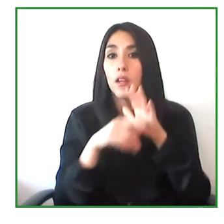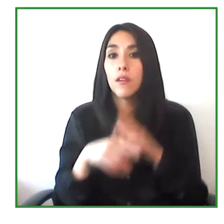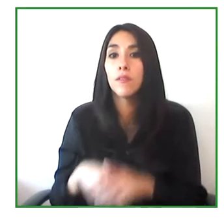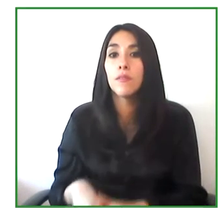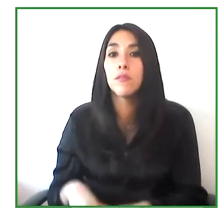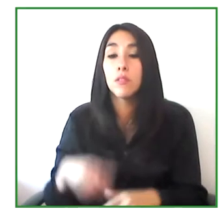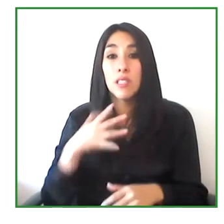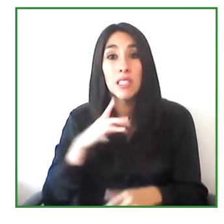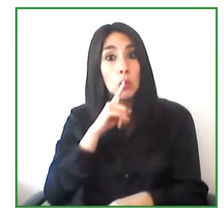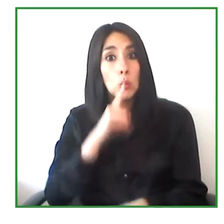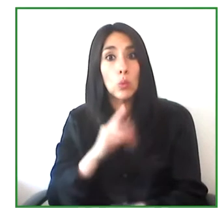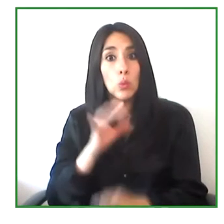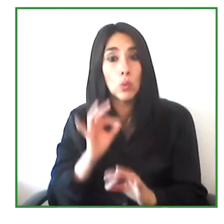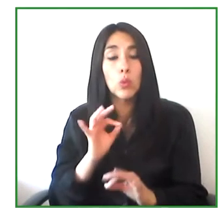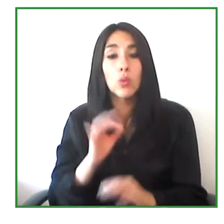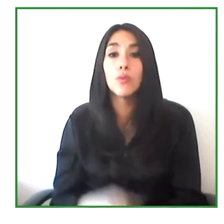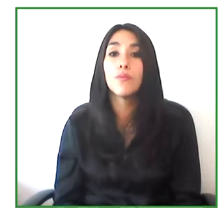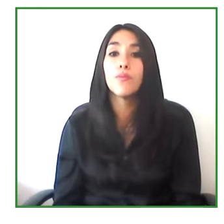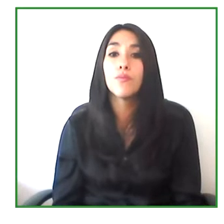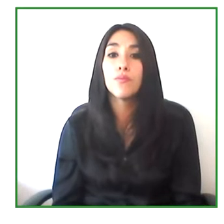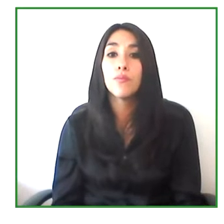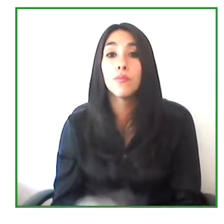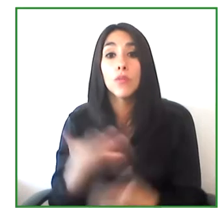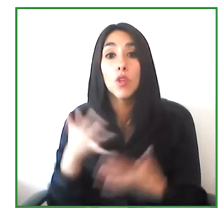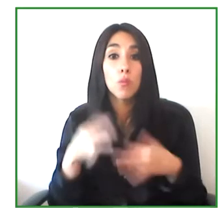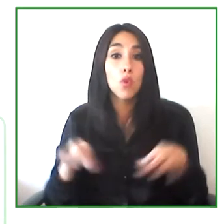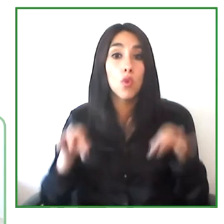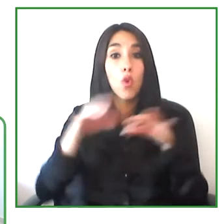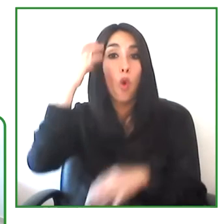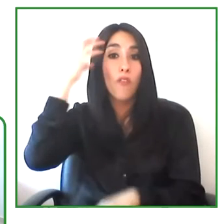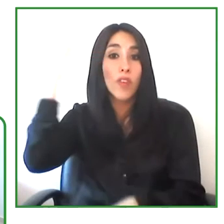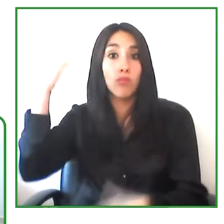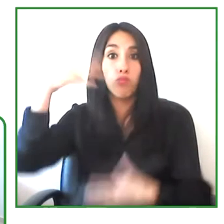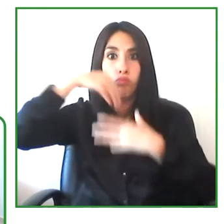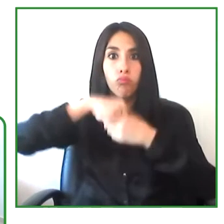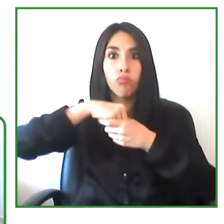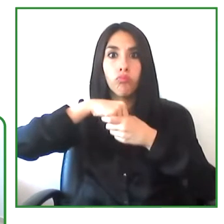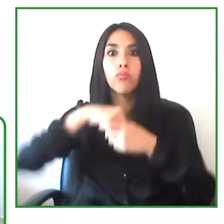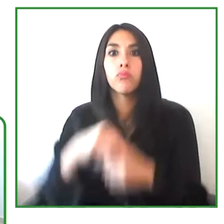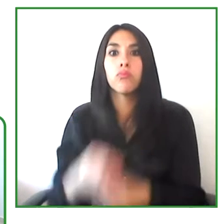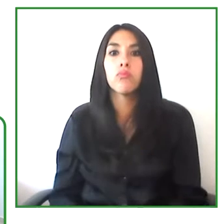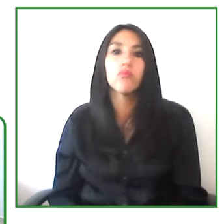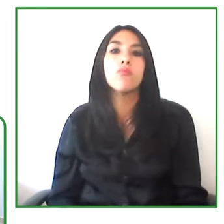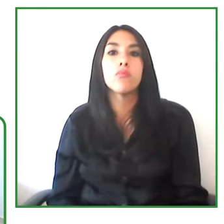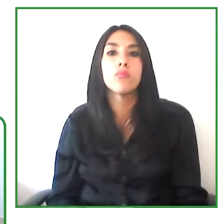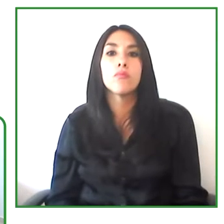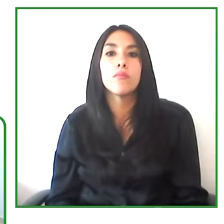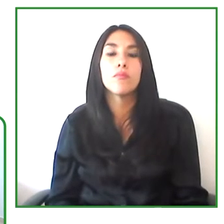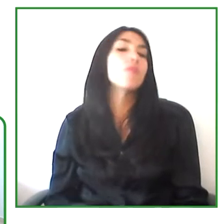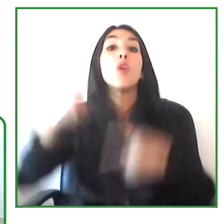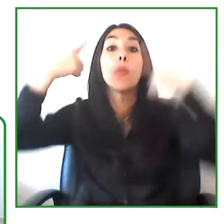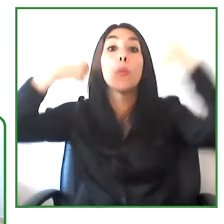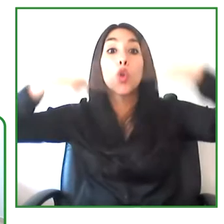So it's very important that the Government takes this into consideration if they want to extend ICT technologies within their countries.